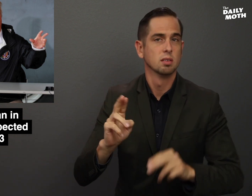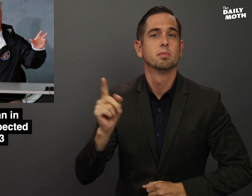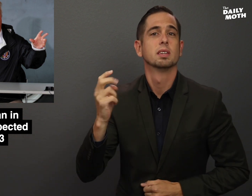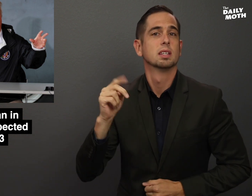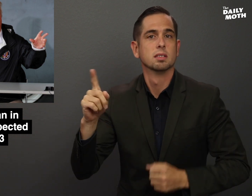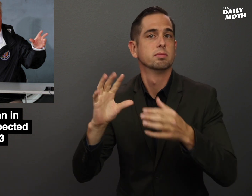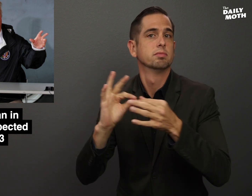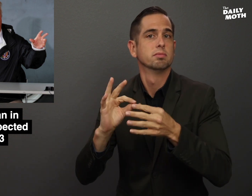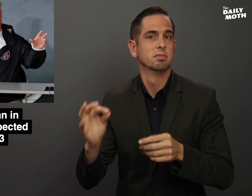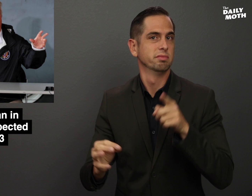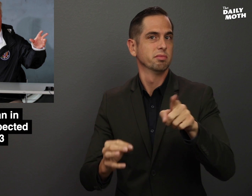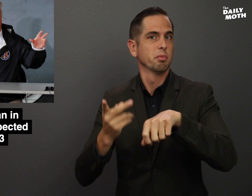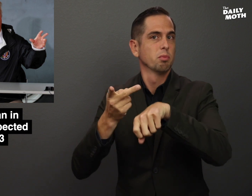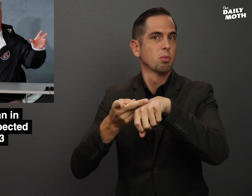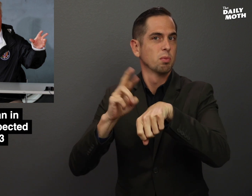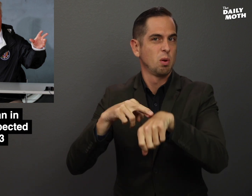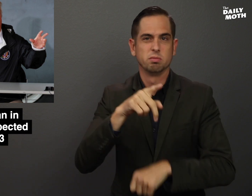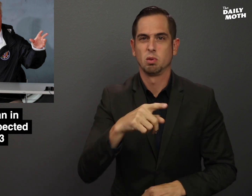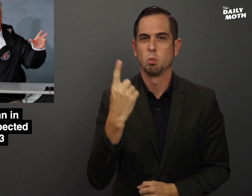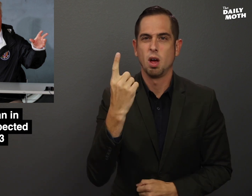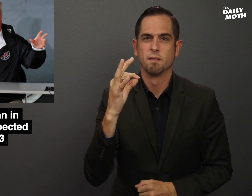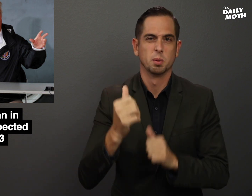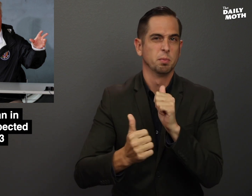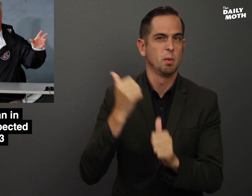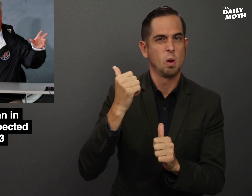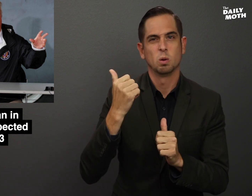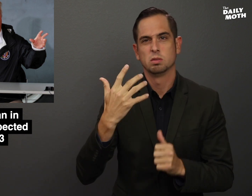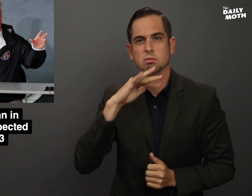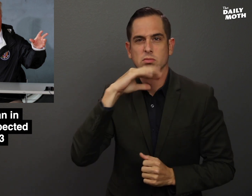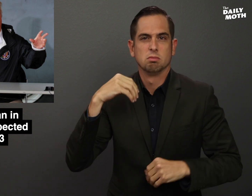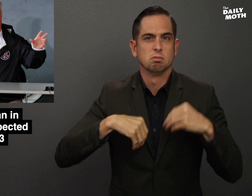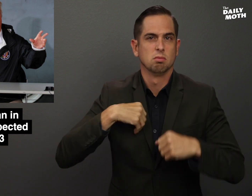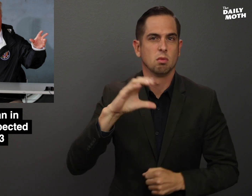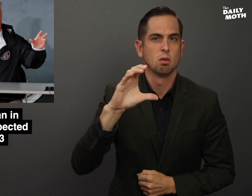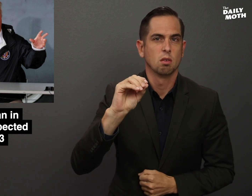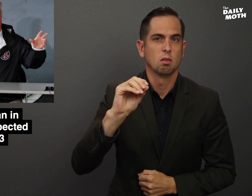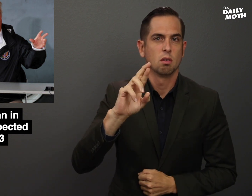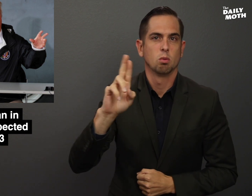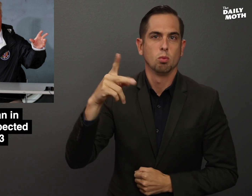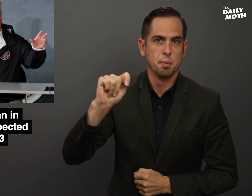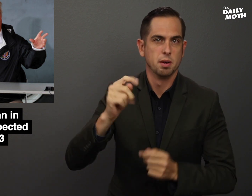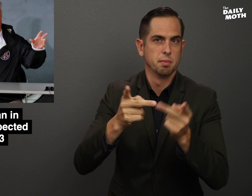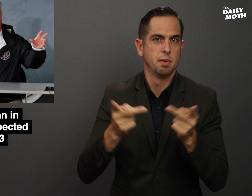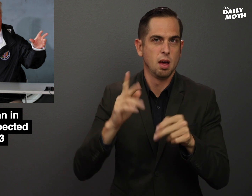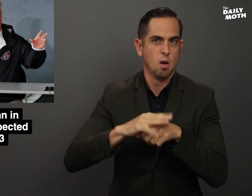He then said Puerto Rico is one of the most corrupt places on